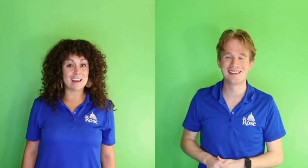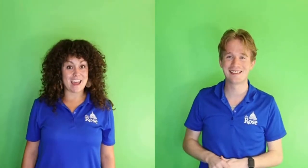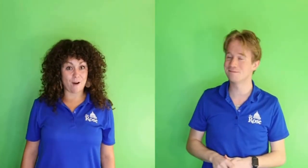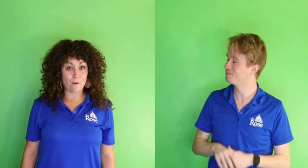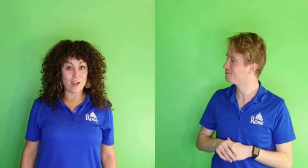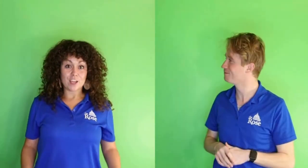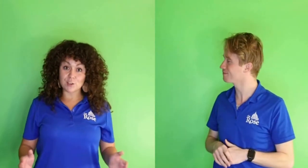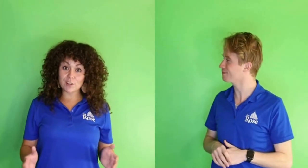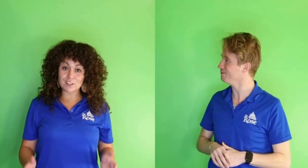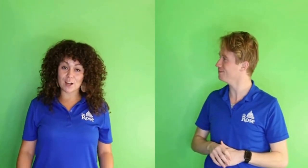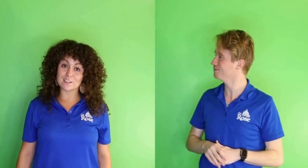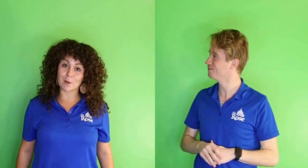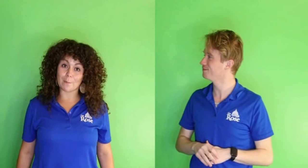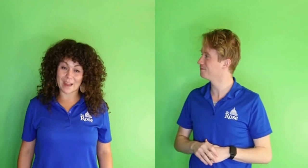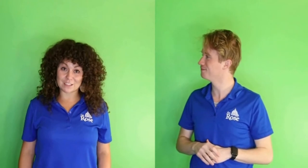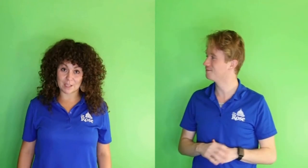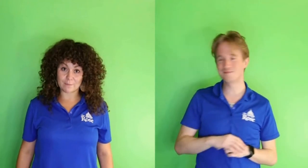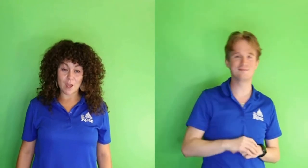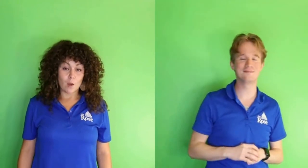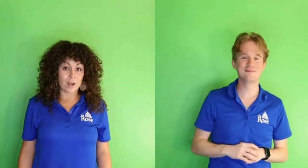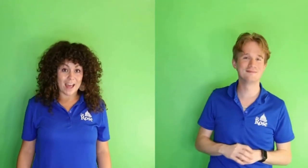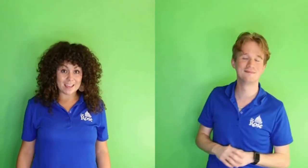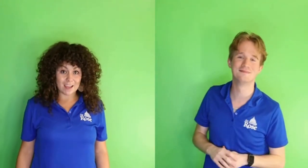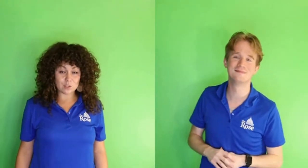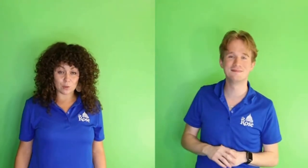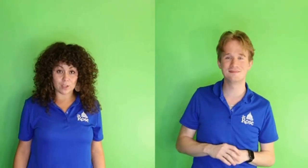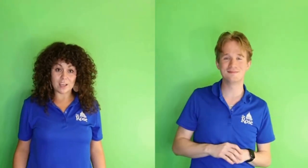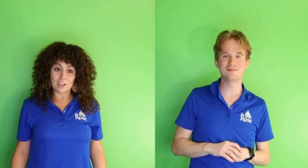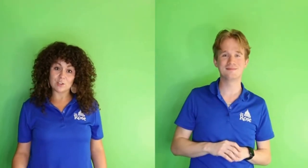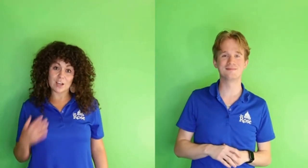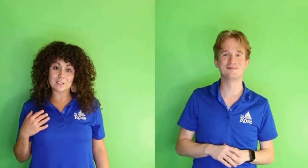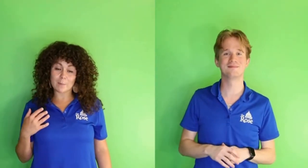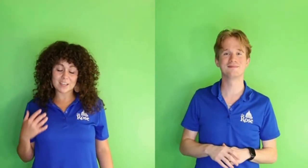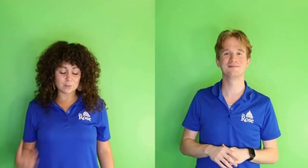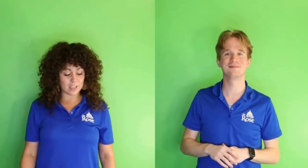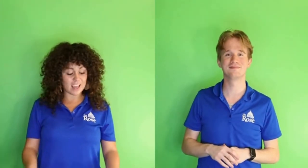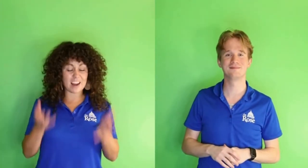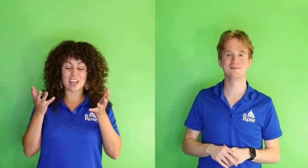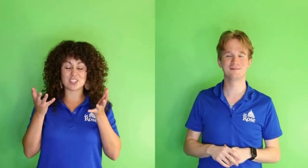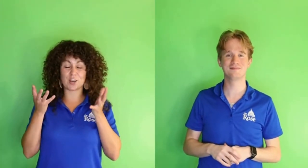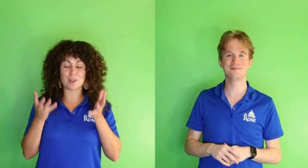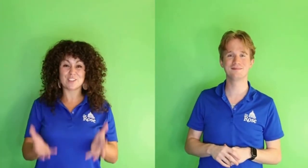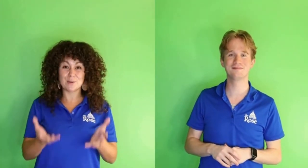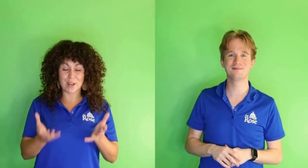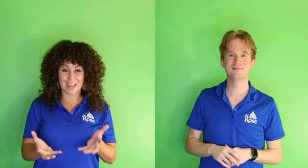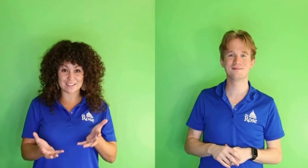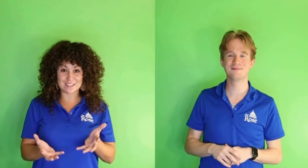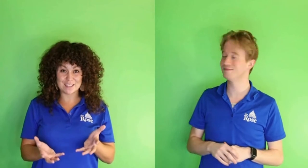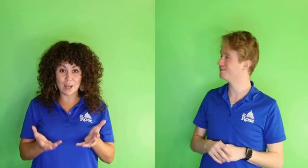Now you're gonna toss the ball back to me. When I count to three, you'll toss the ball back to me and I'll catch it with two hands.